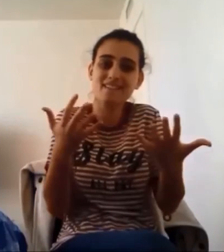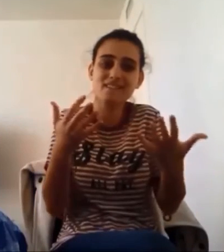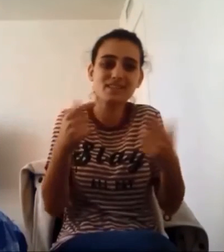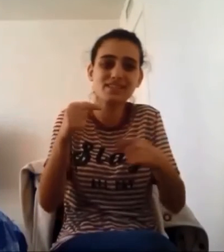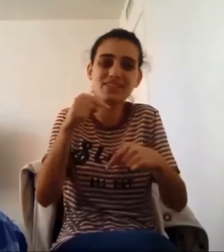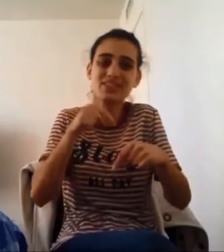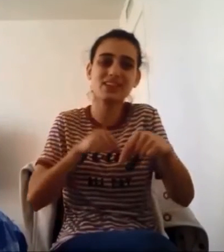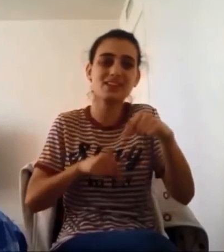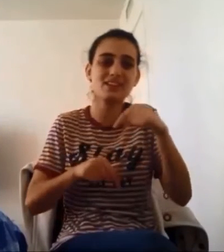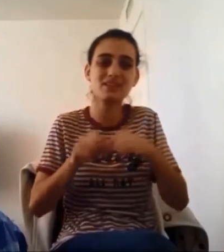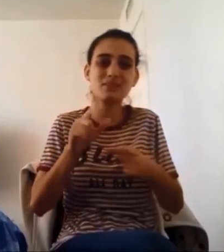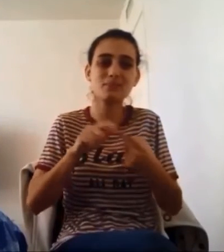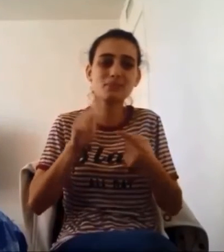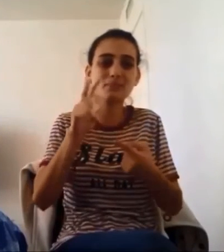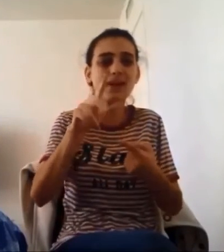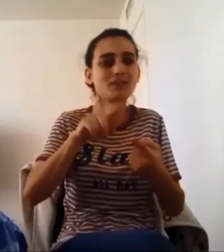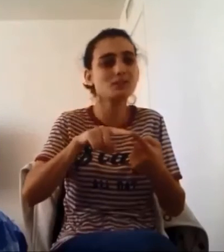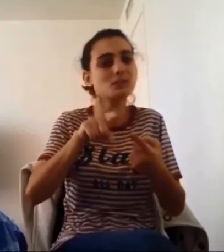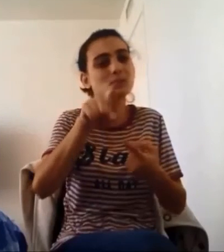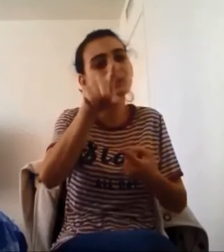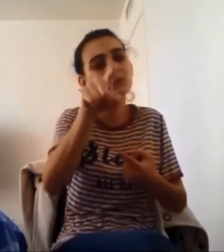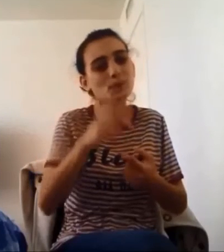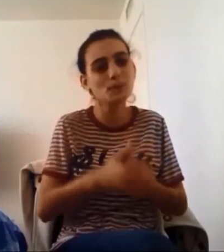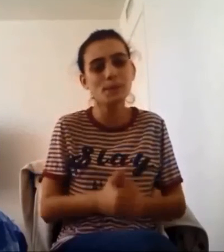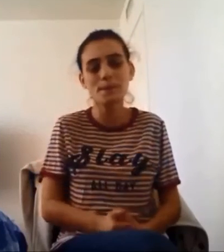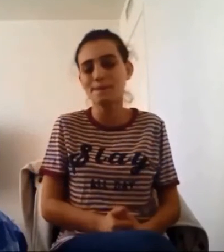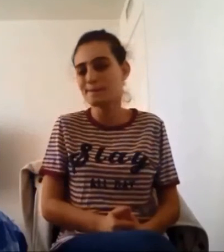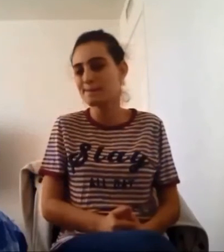Everything comes back to you